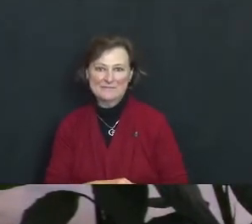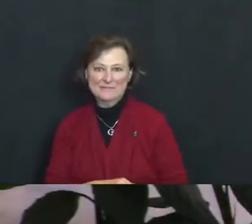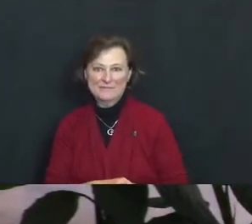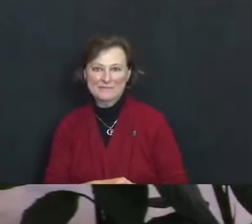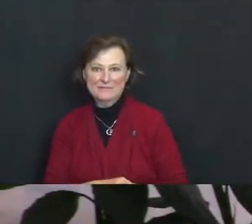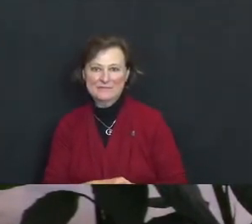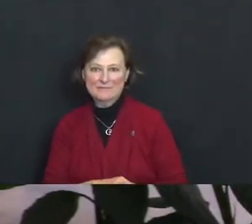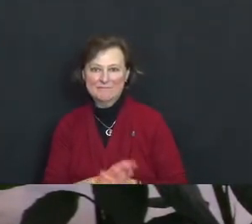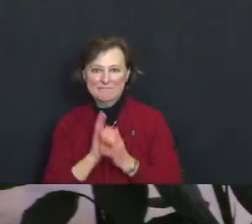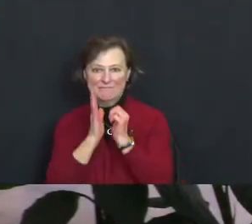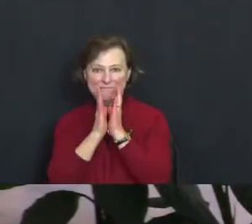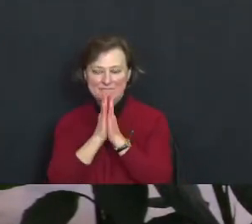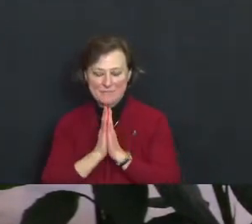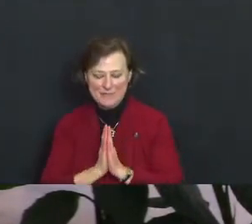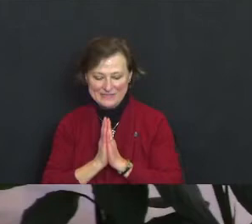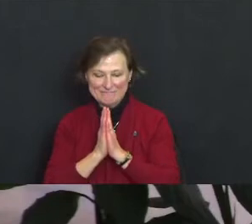Amen.